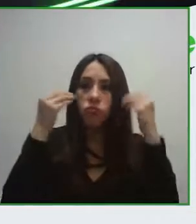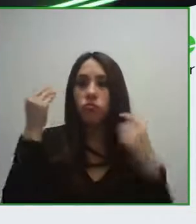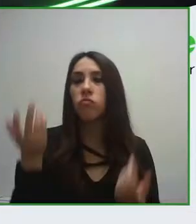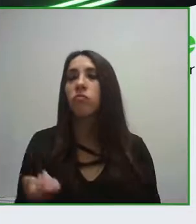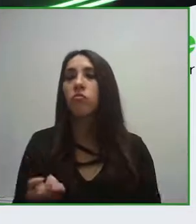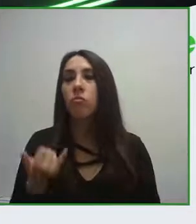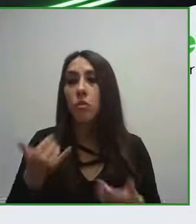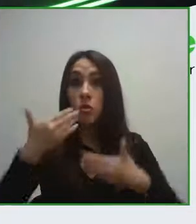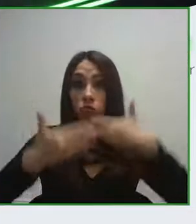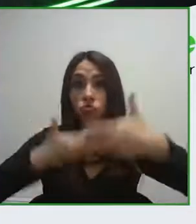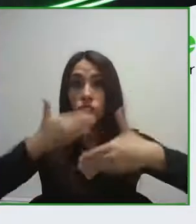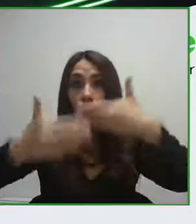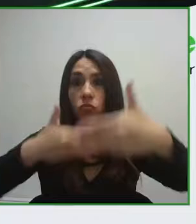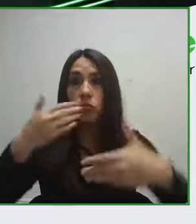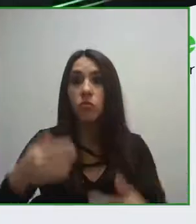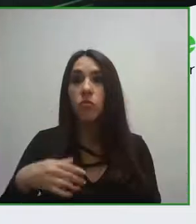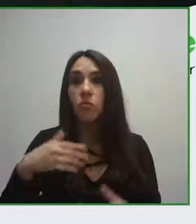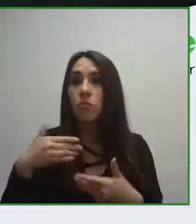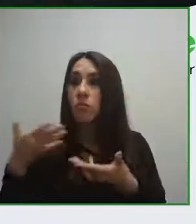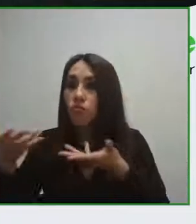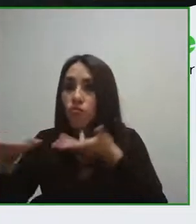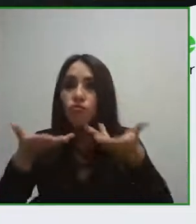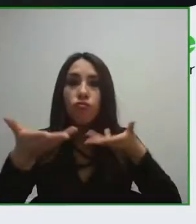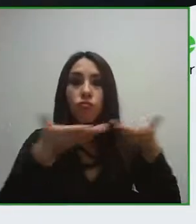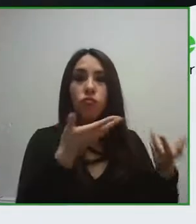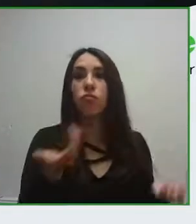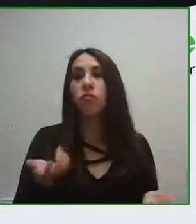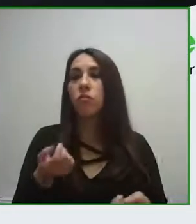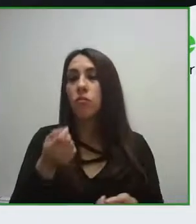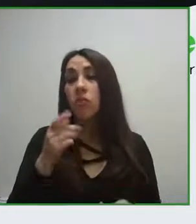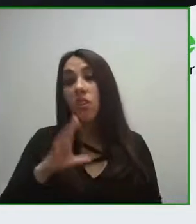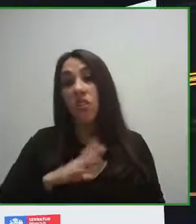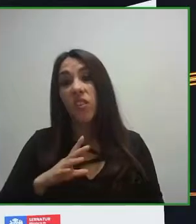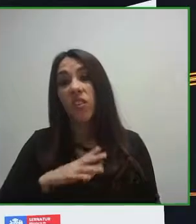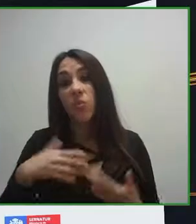Accessibility, however, there's still significant barriers that need to be overcome